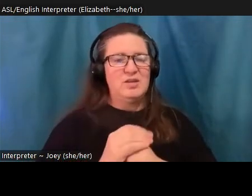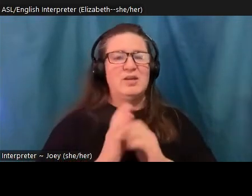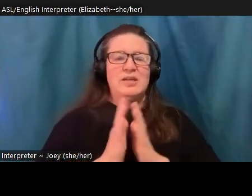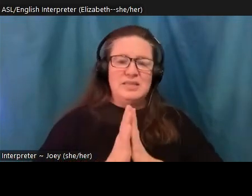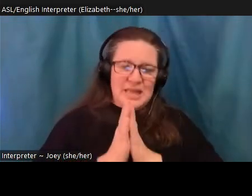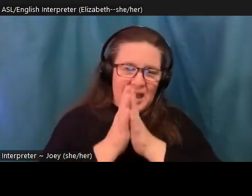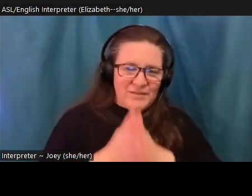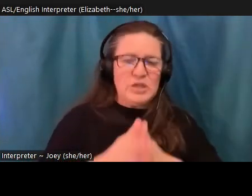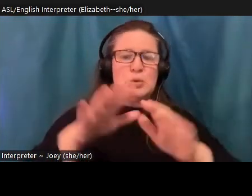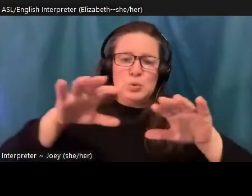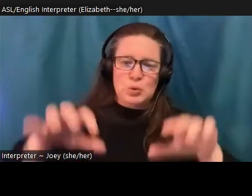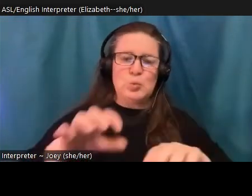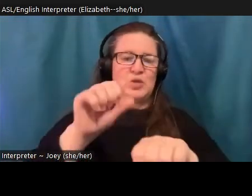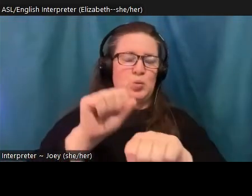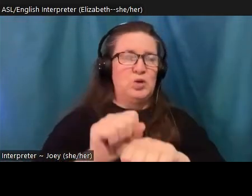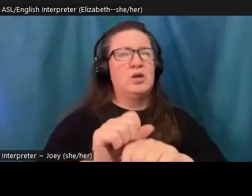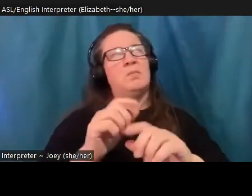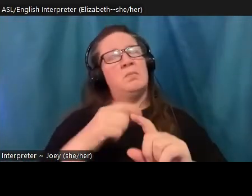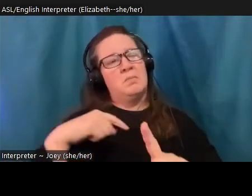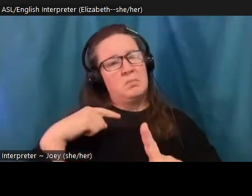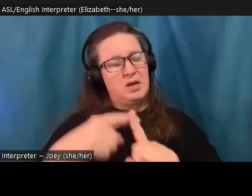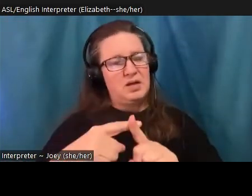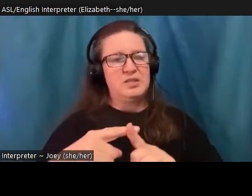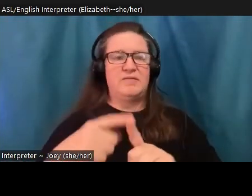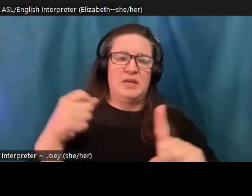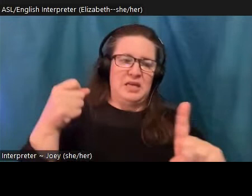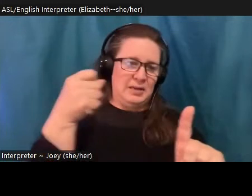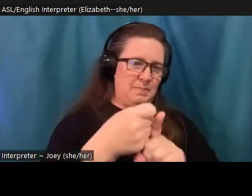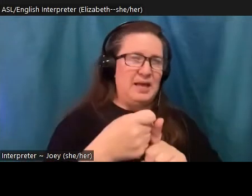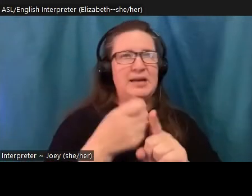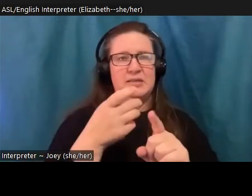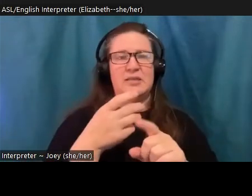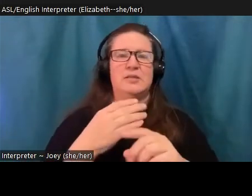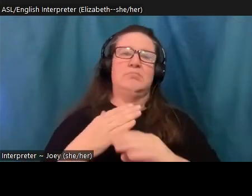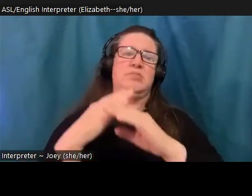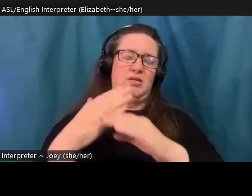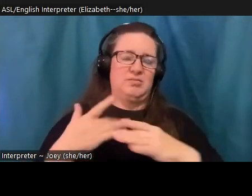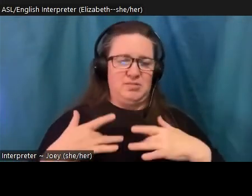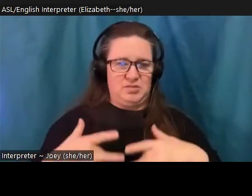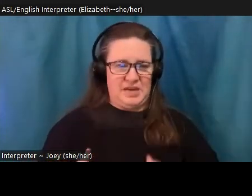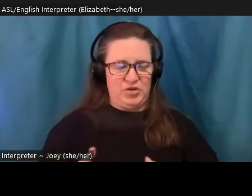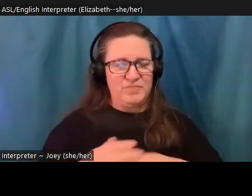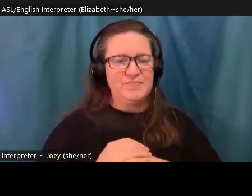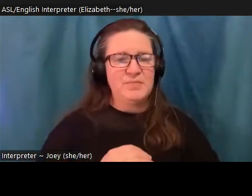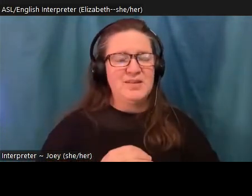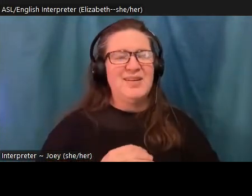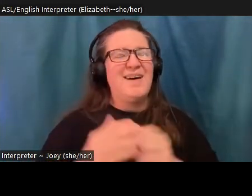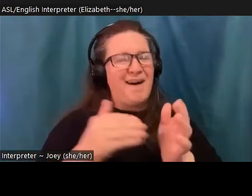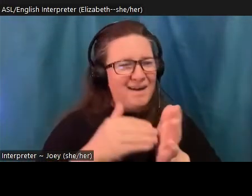One of the most common questions I get in the q&a is how do we maintain hope? Or how do you maintain hope? And my answer,